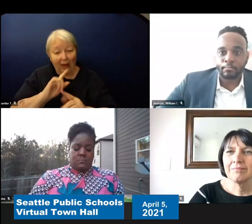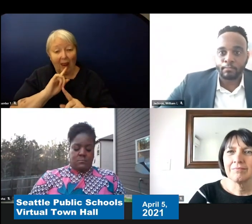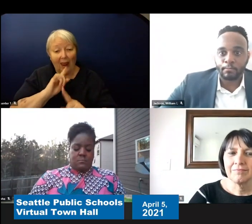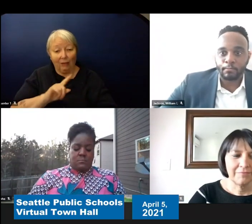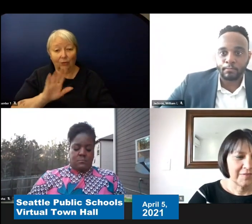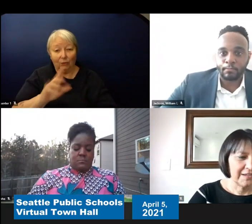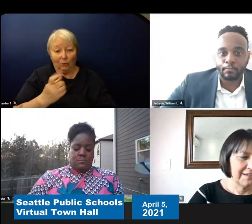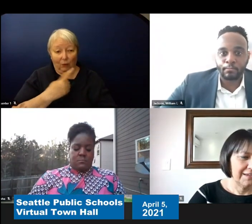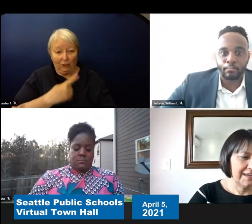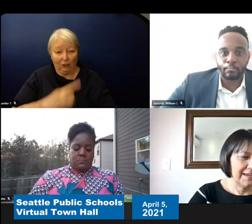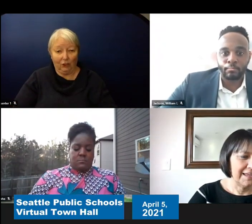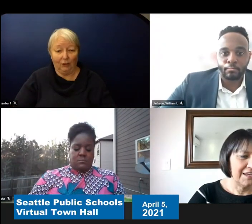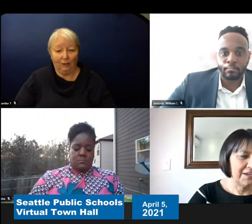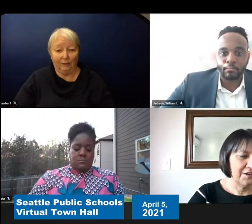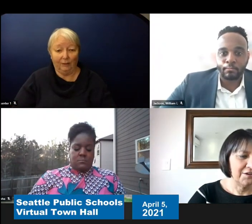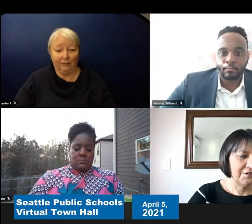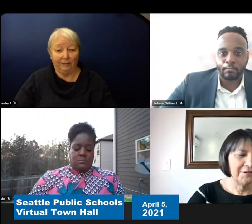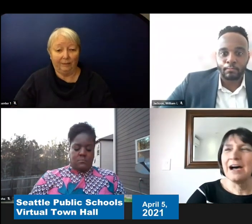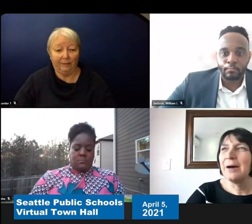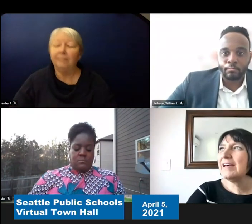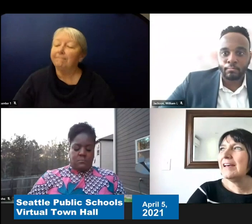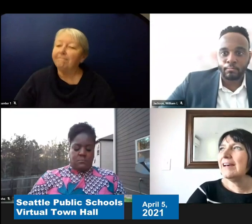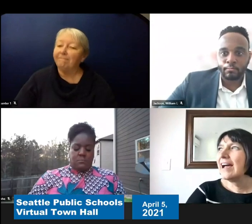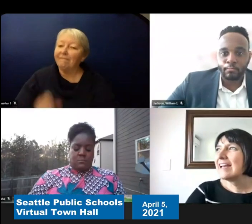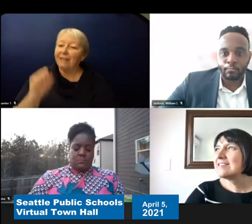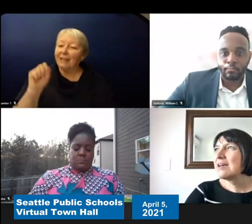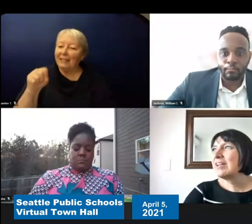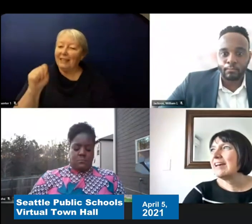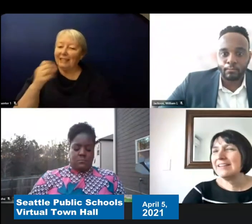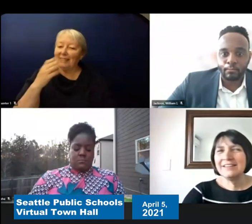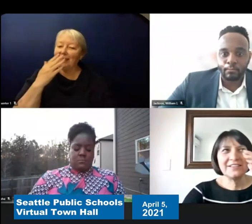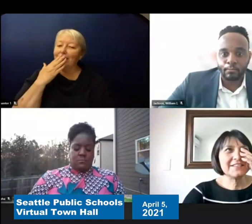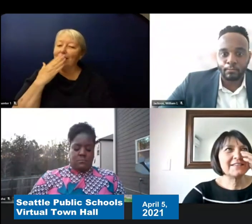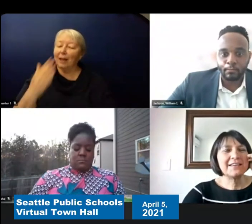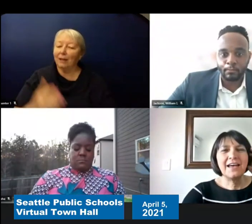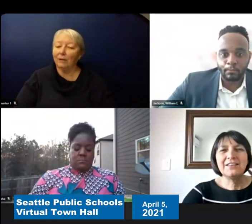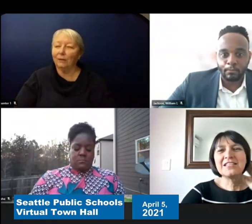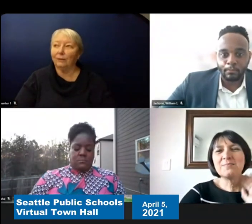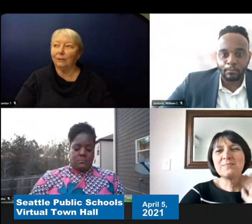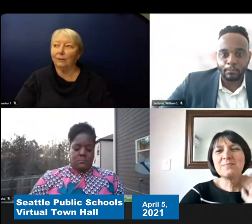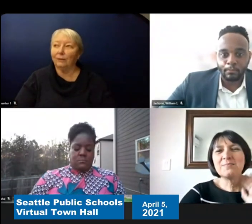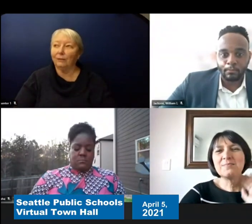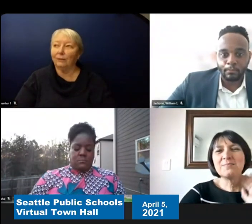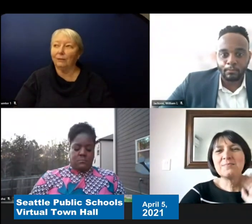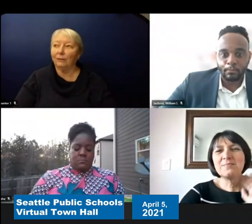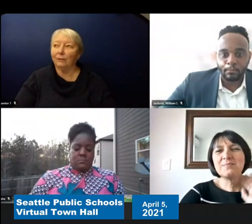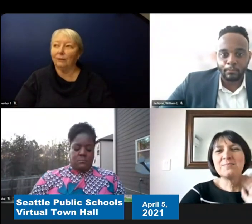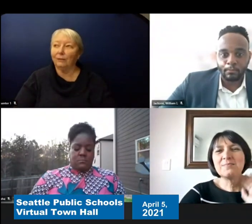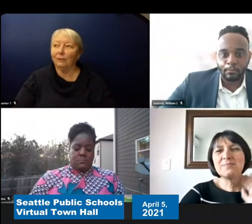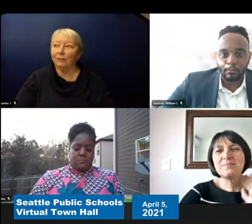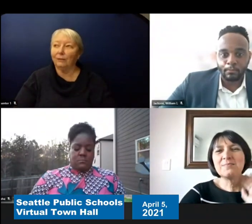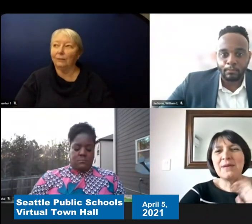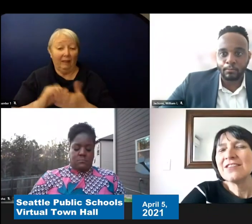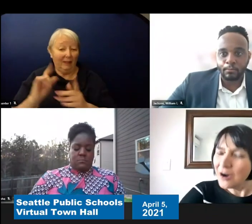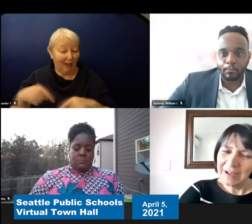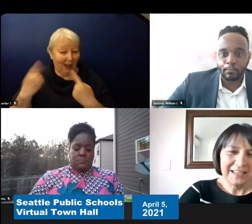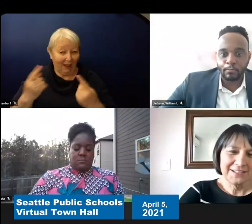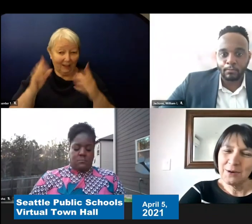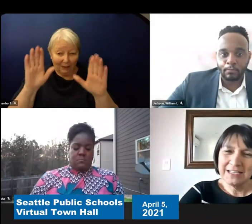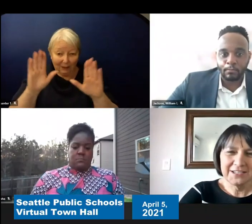Yeah thank you. I guess I'm going to just and this has been great and I know that there are so many so many so many